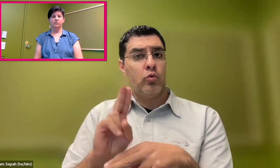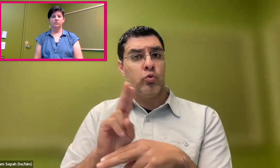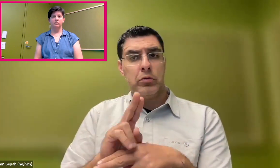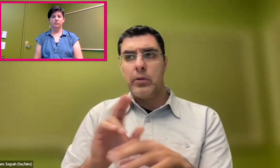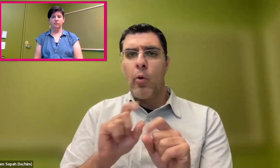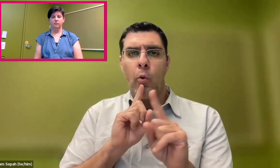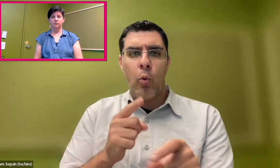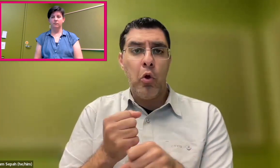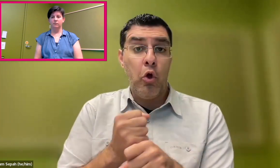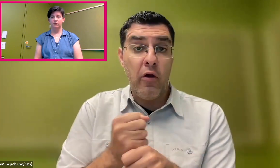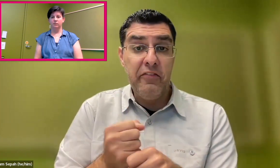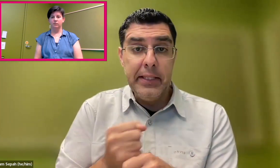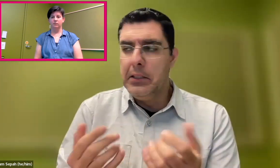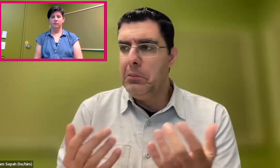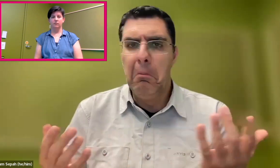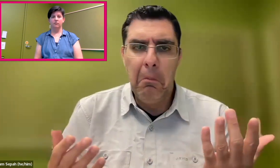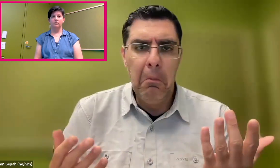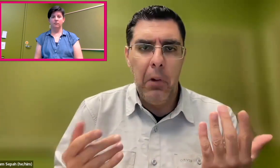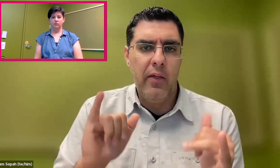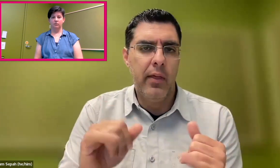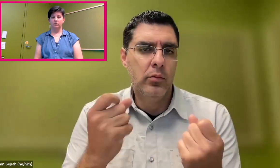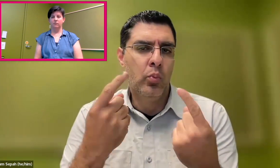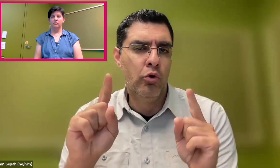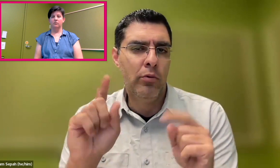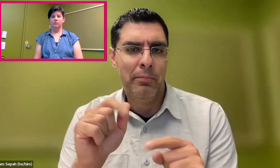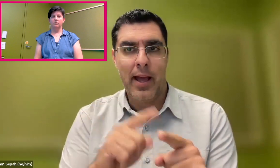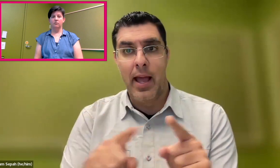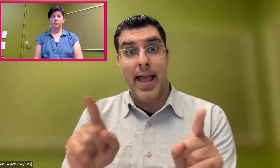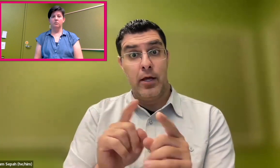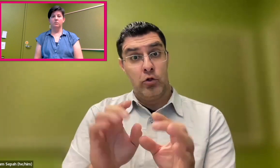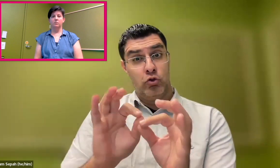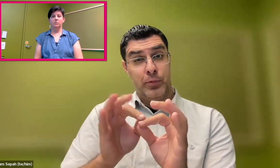So in terms of very general use, like ordering a cup of coffee,